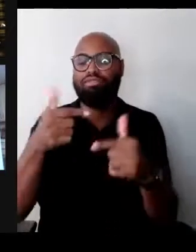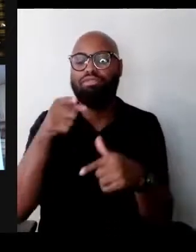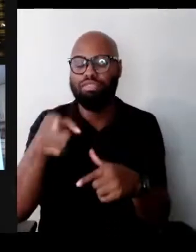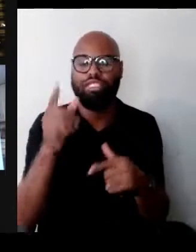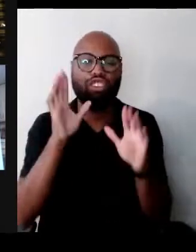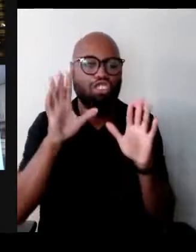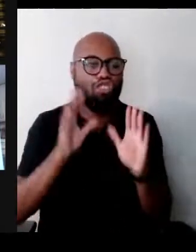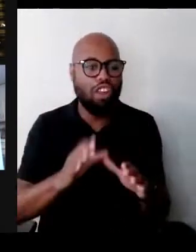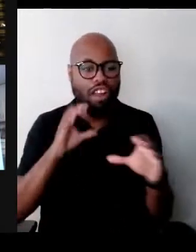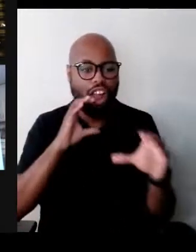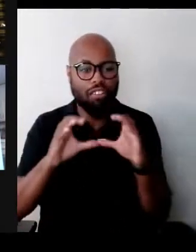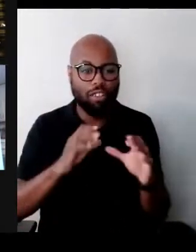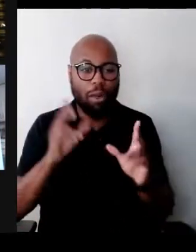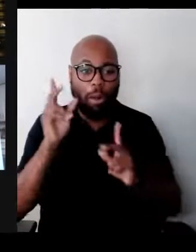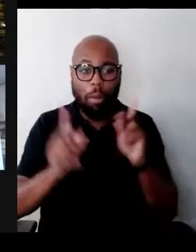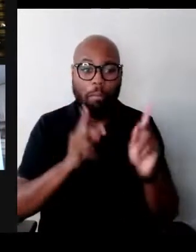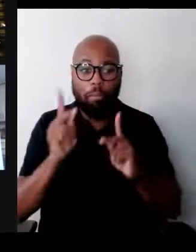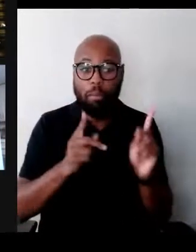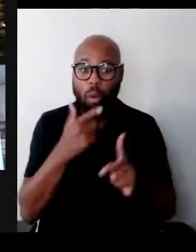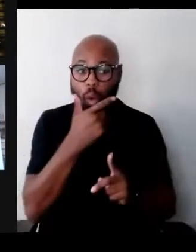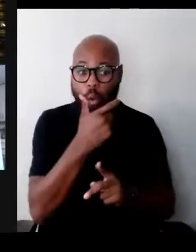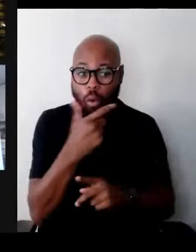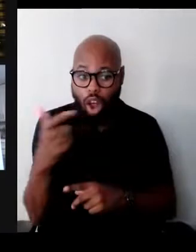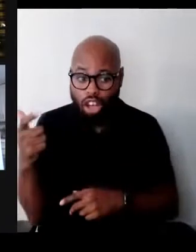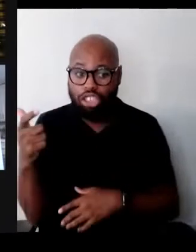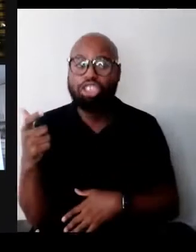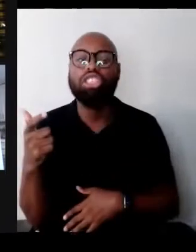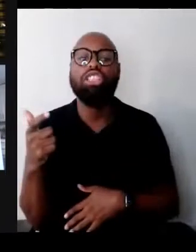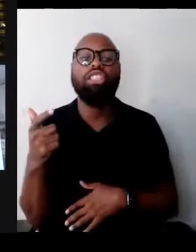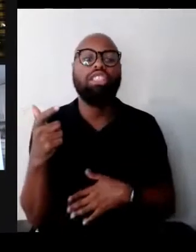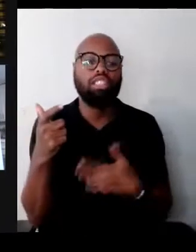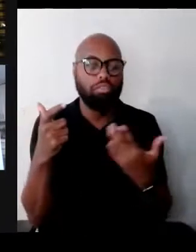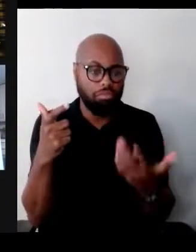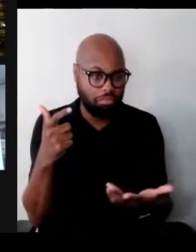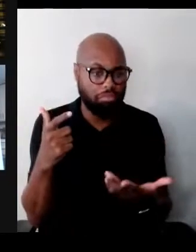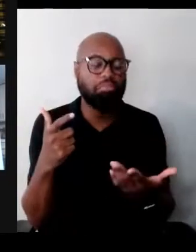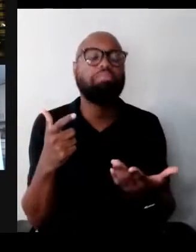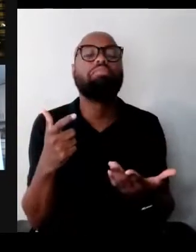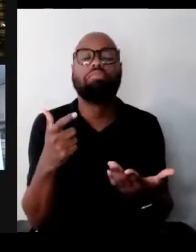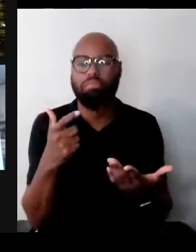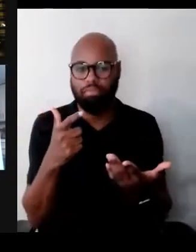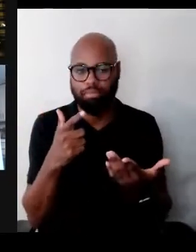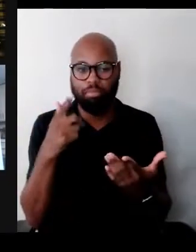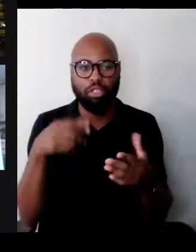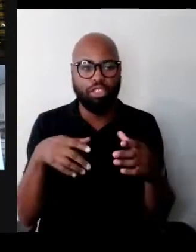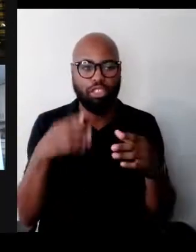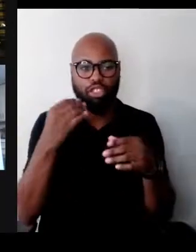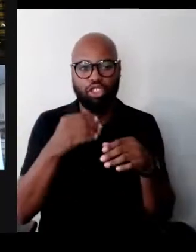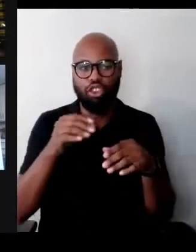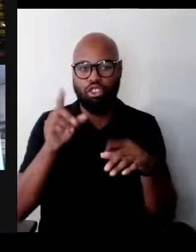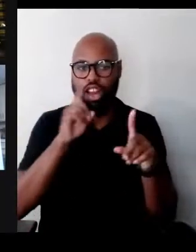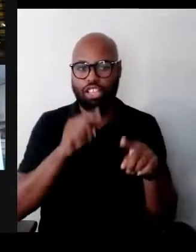remember to put your questions in the chat. Shai, I'll see you again in about 50 to 60 minutes.